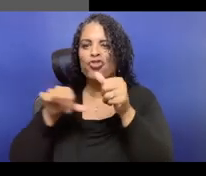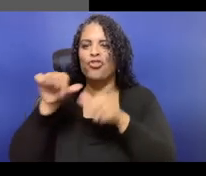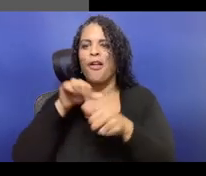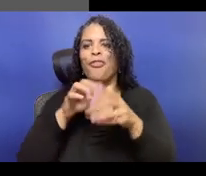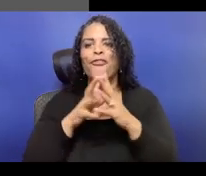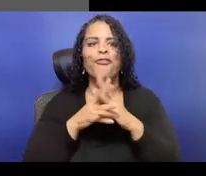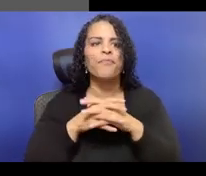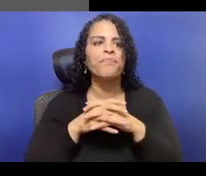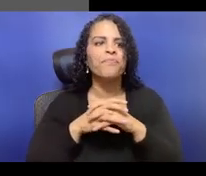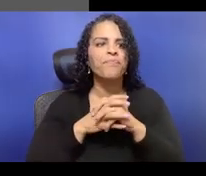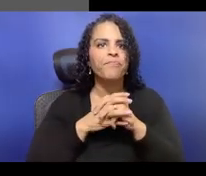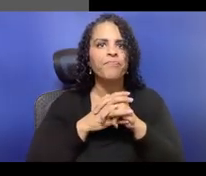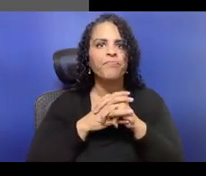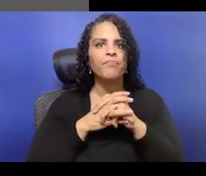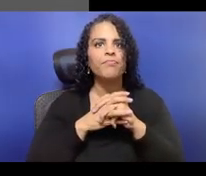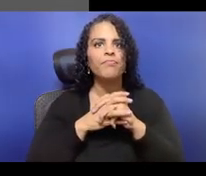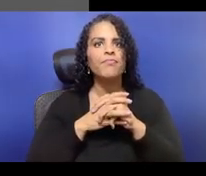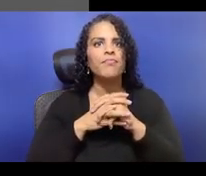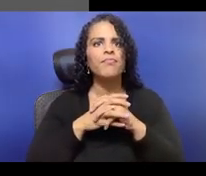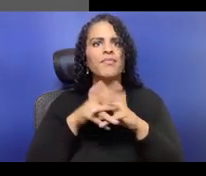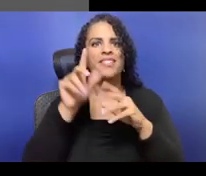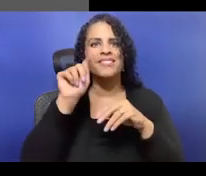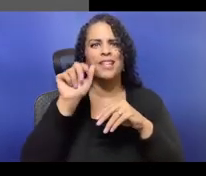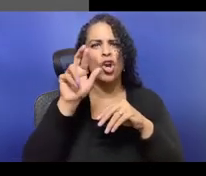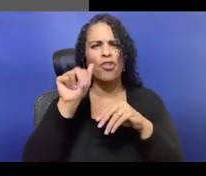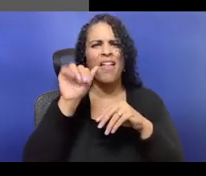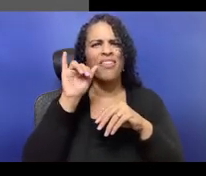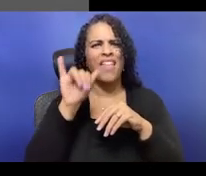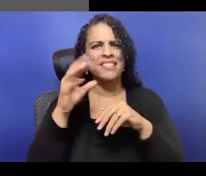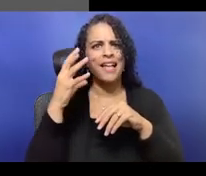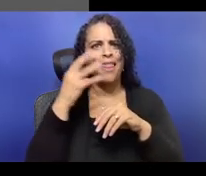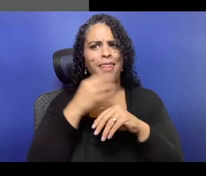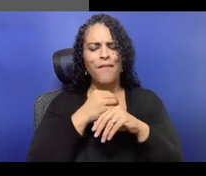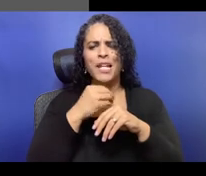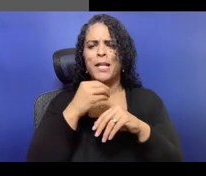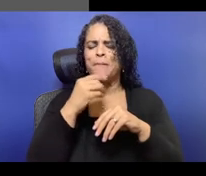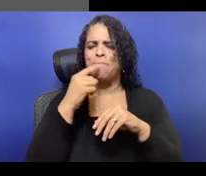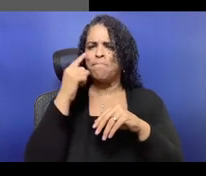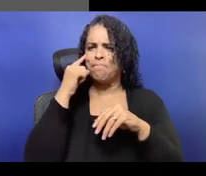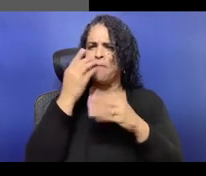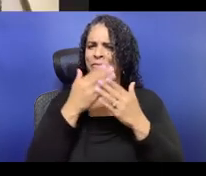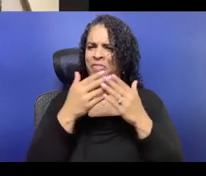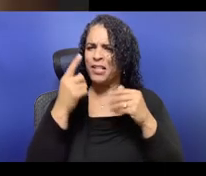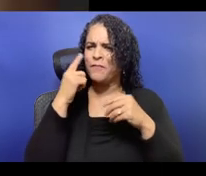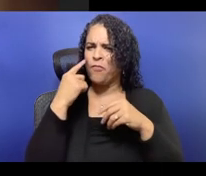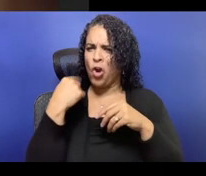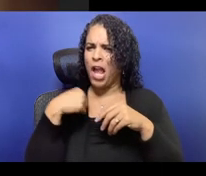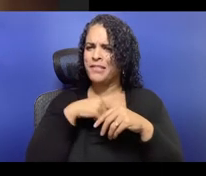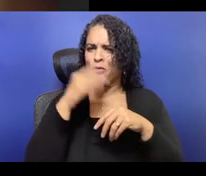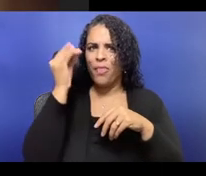before we go the ending, but I also wanna voice that if there is an anxiety about listing lines funder by funder,